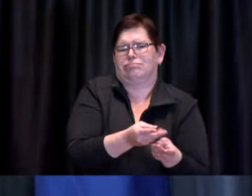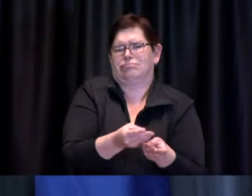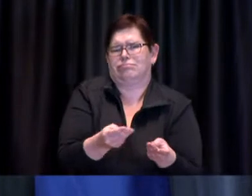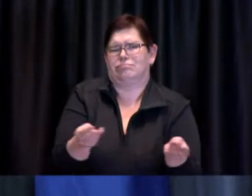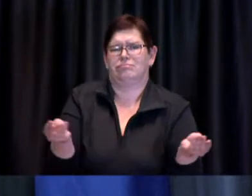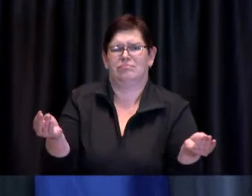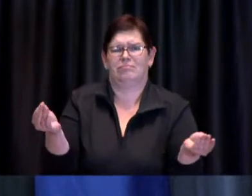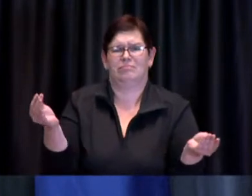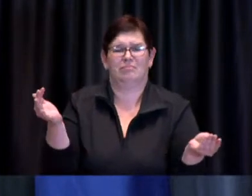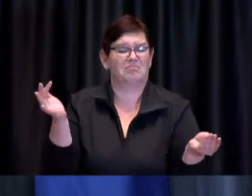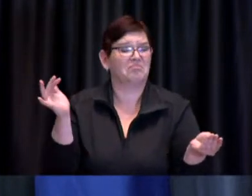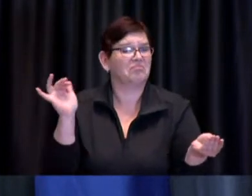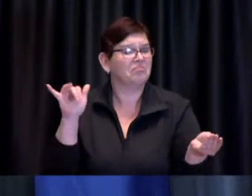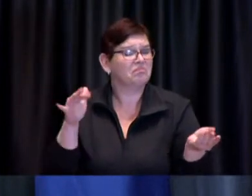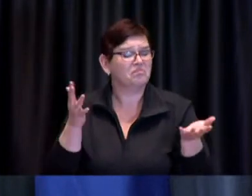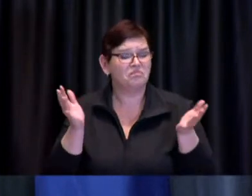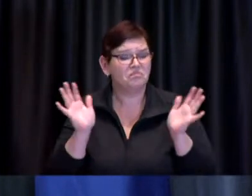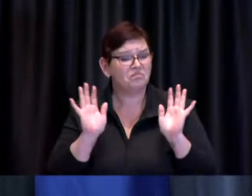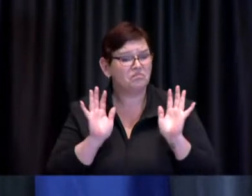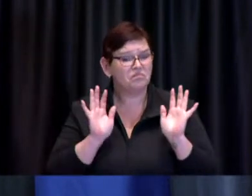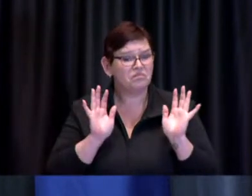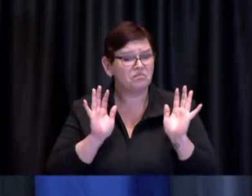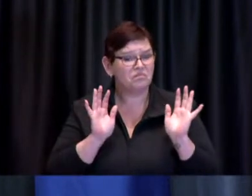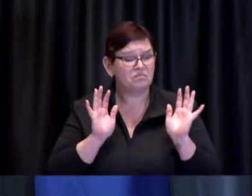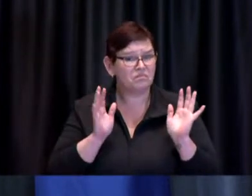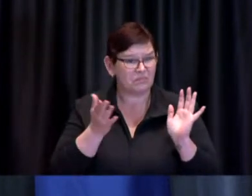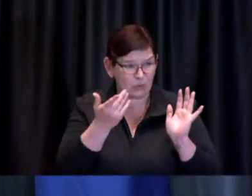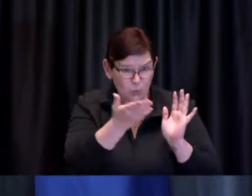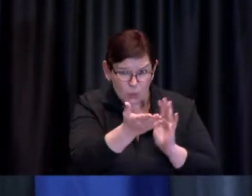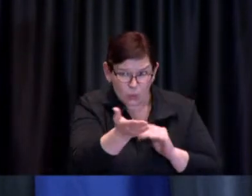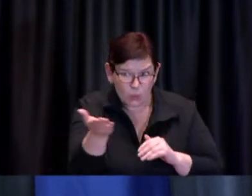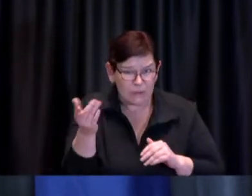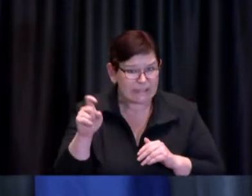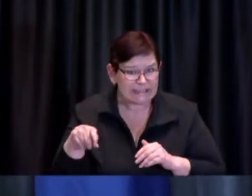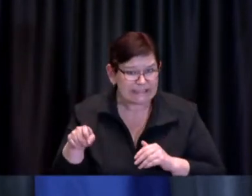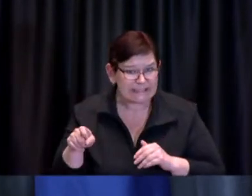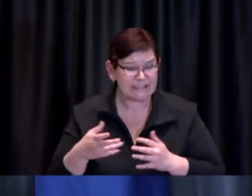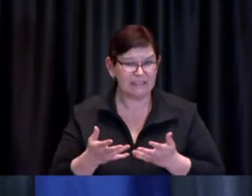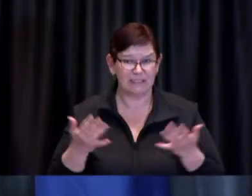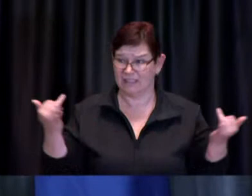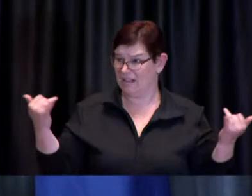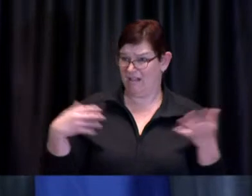actually what is needed in order to control that the spread of COVID-19 in our community uh